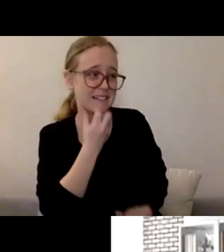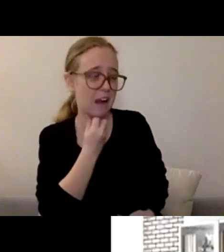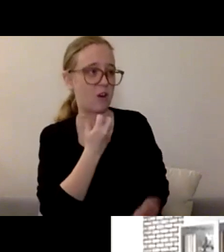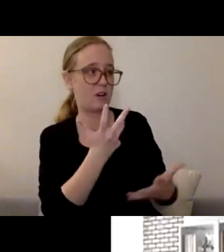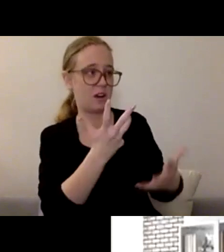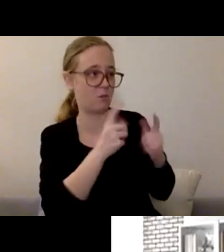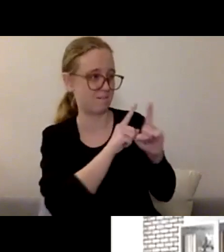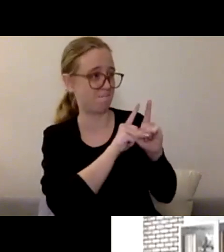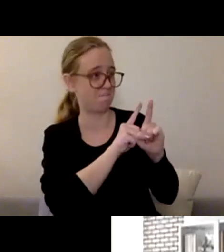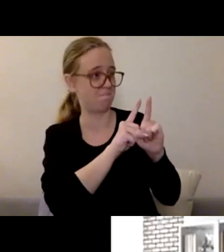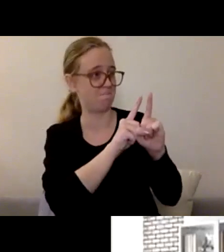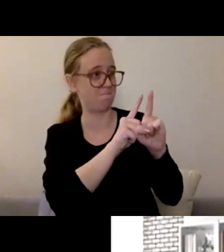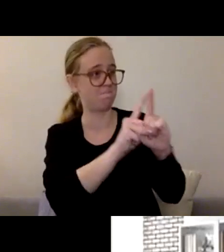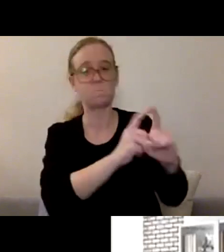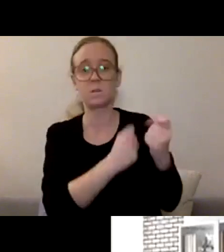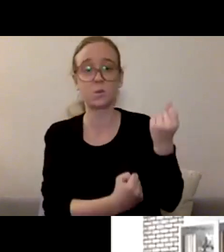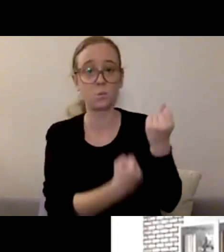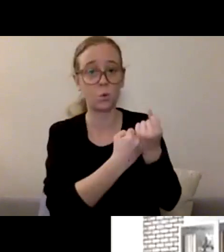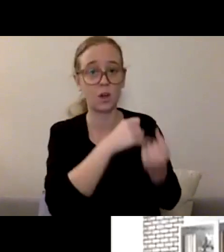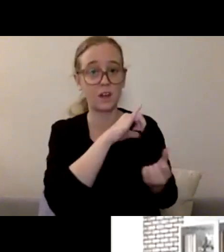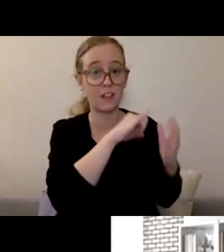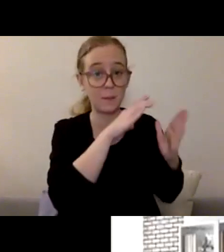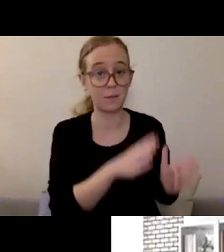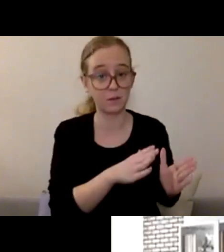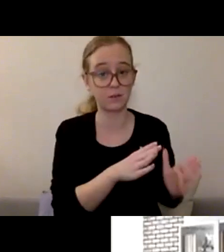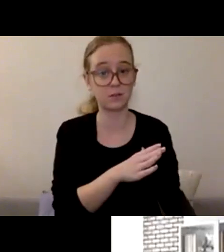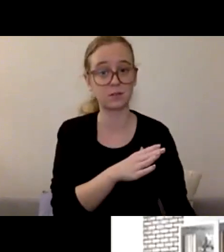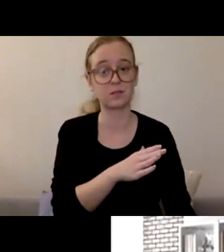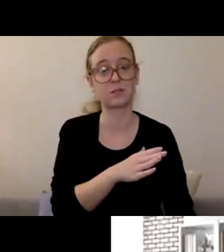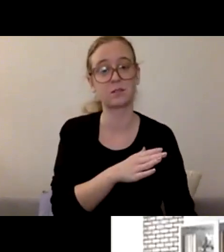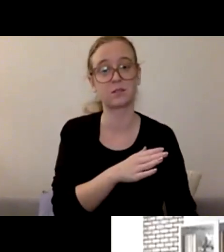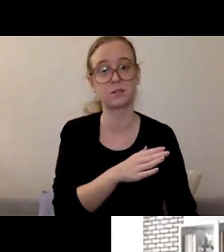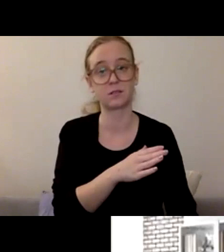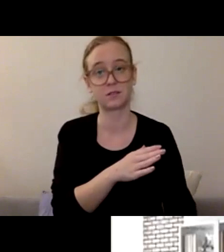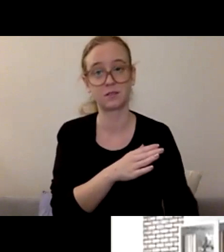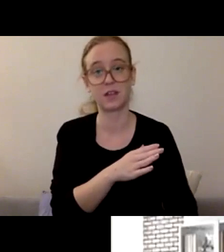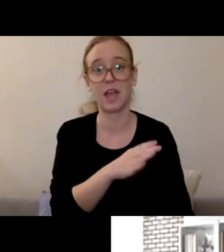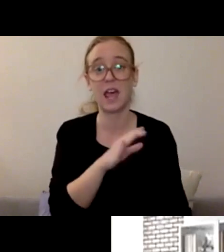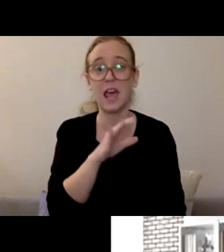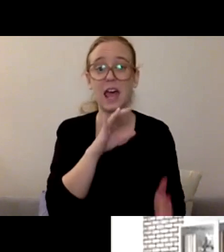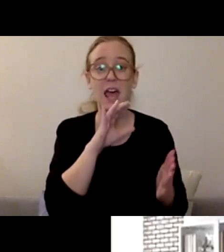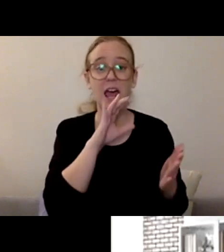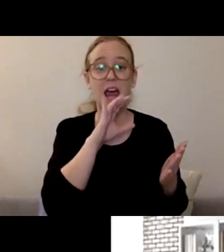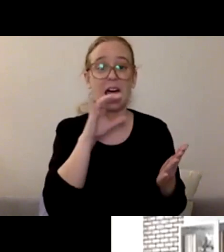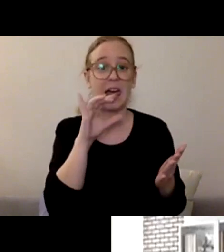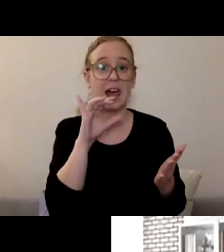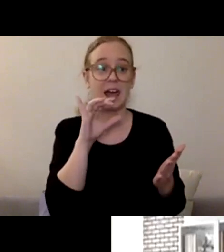and supports them. And that alone can change a person's approach